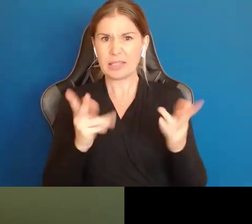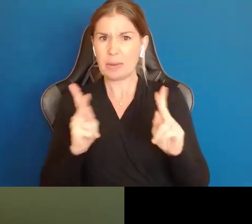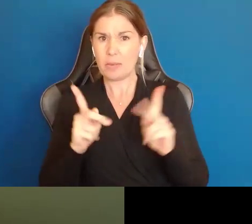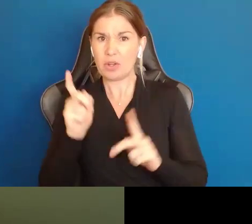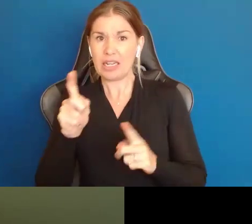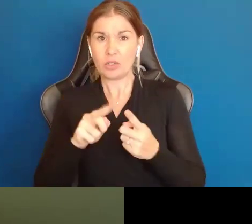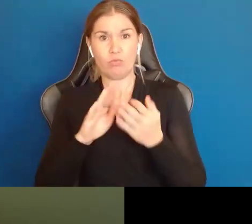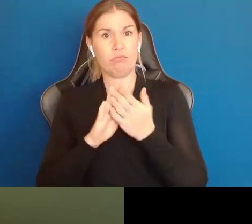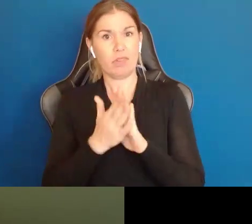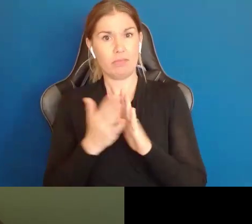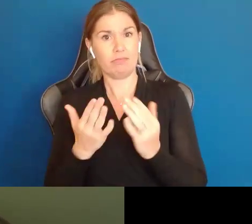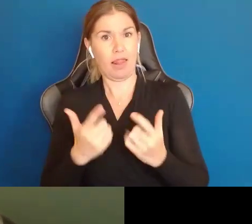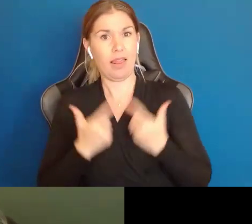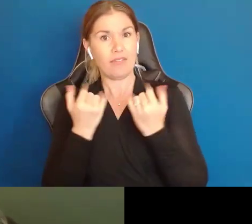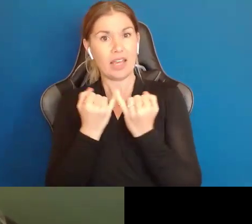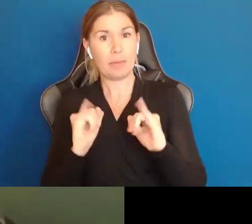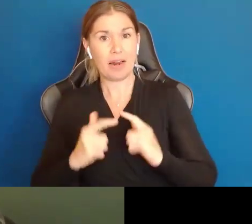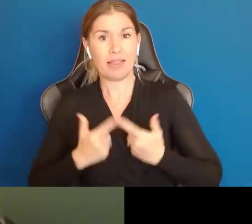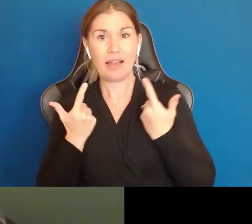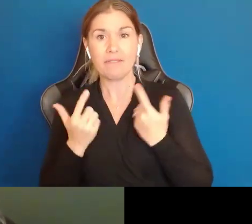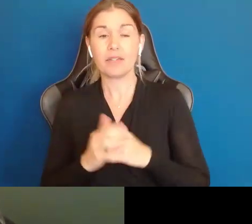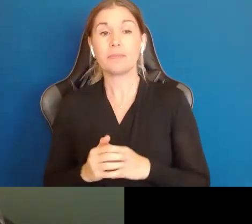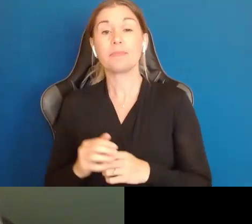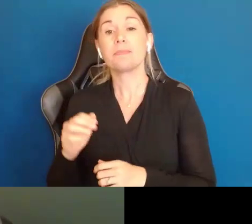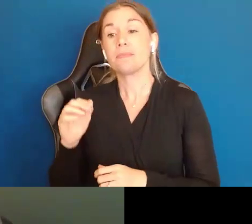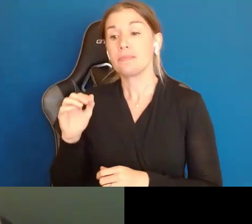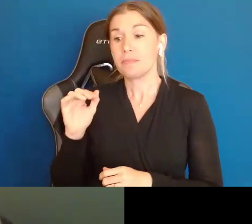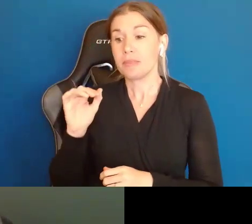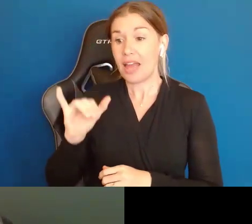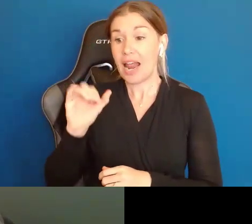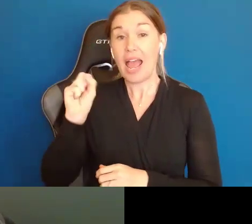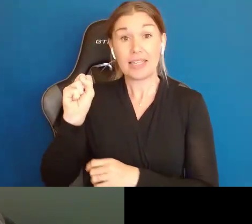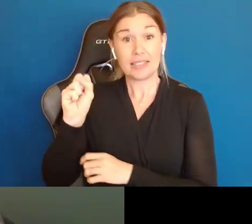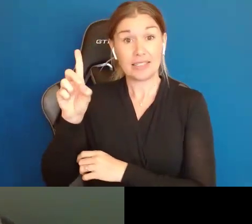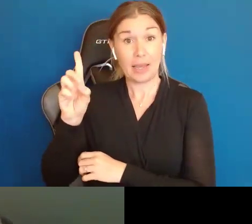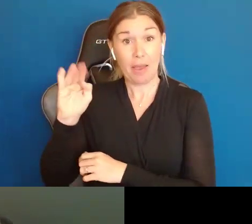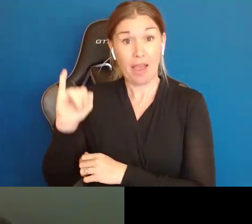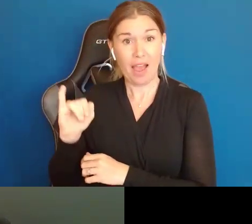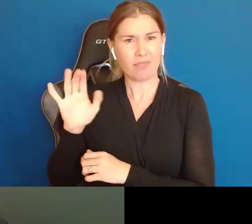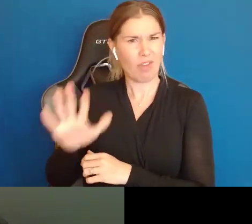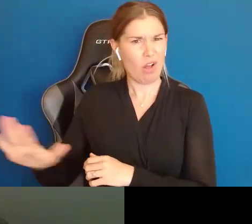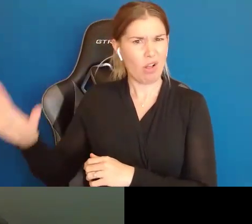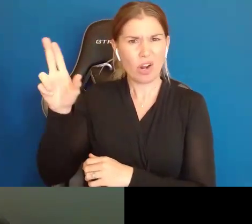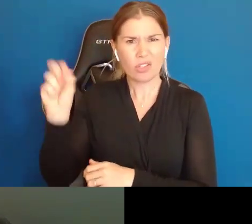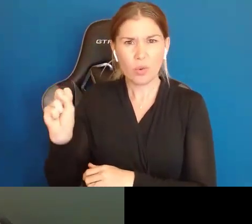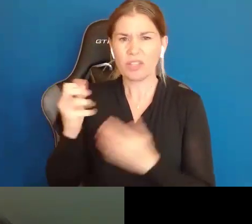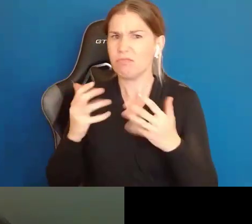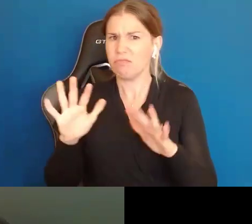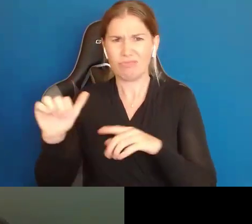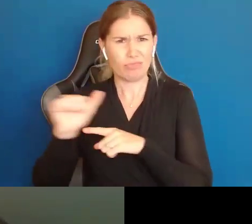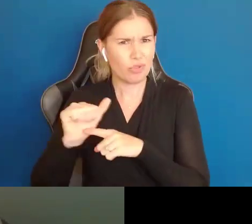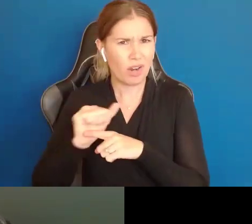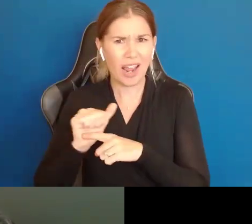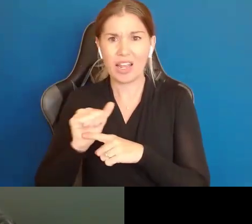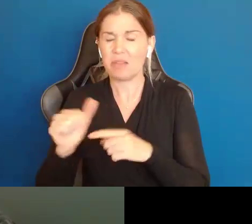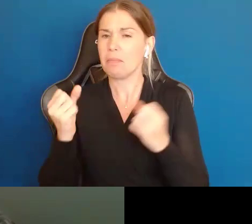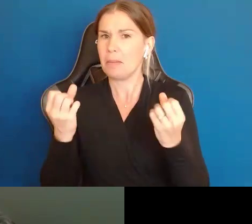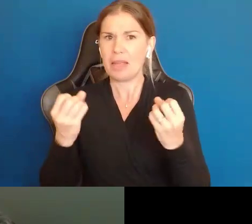Jonathan's led Supported Decision Making projects all across the US, has educated and trained 10s of thousands of older adults, People with Disabilities,